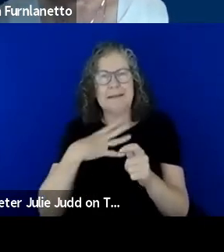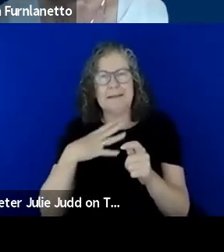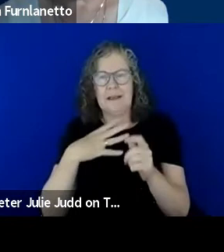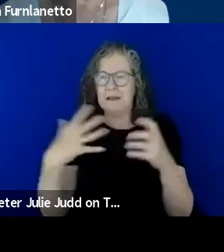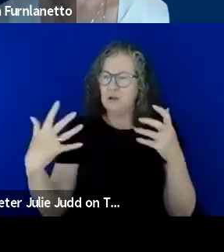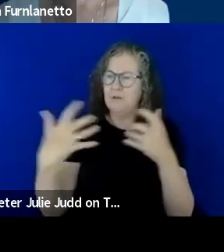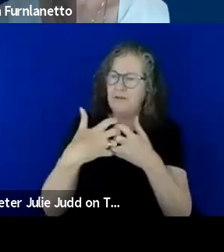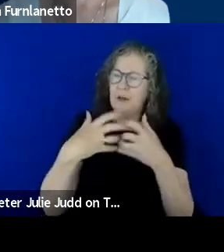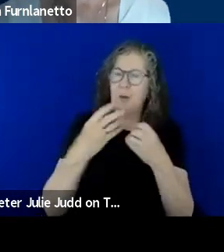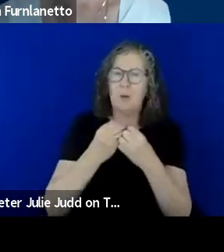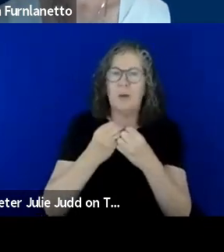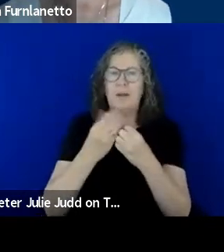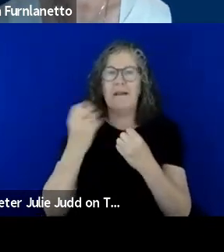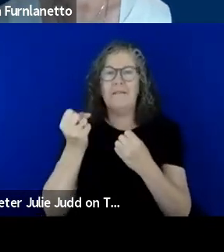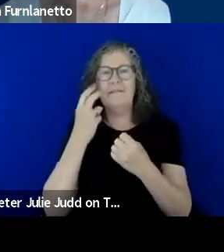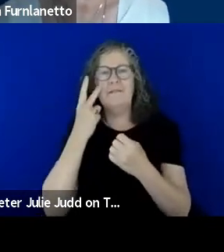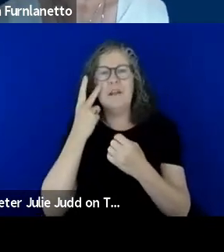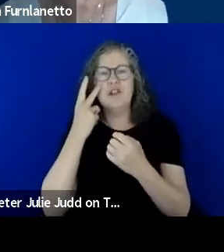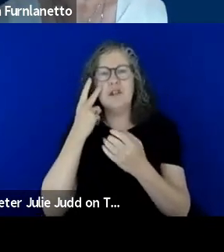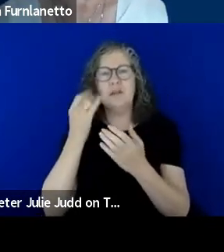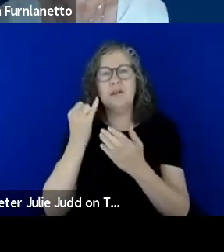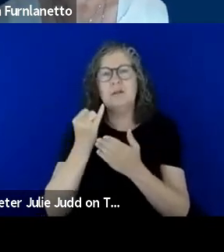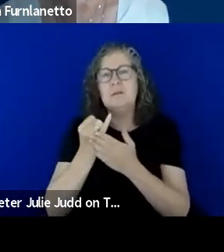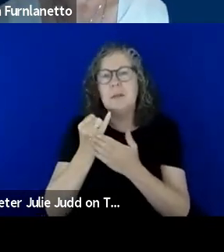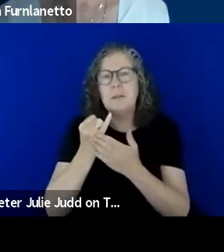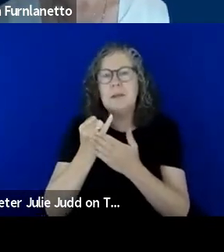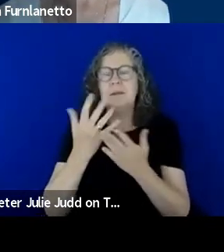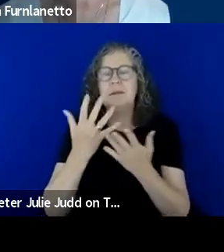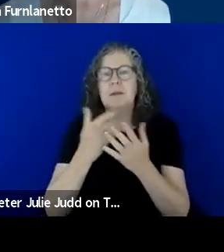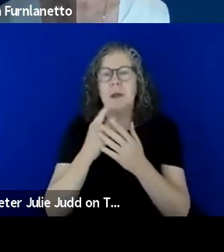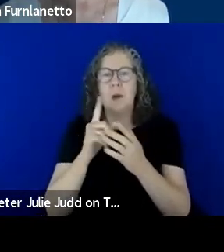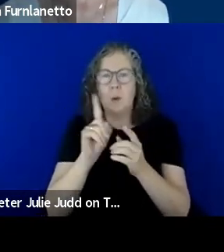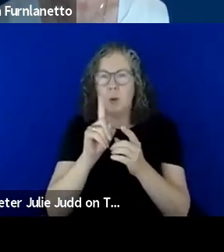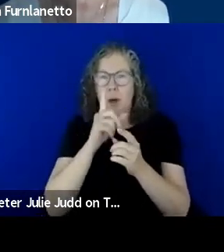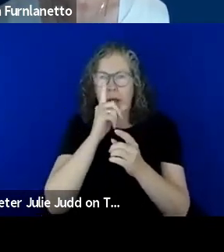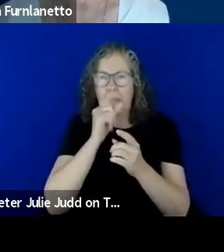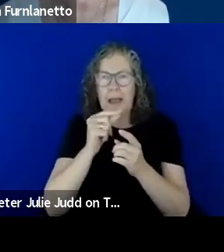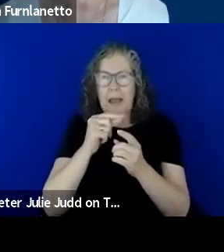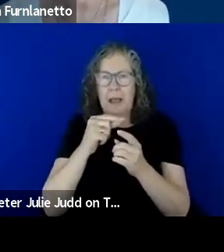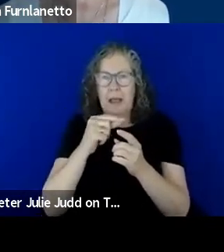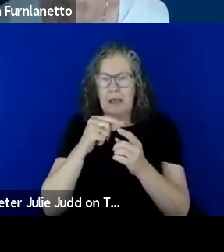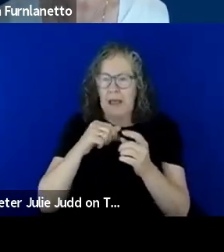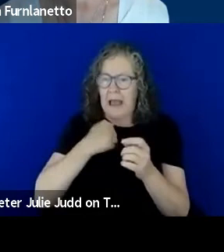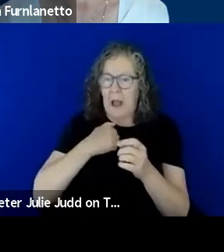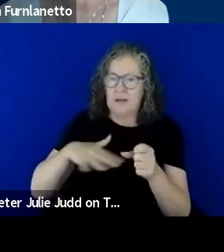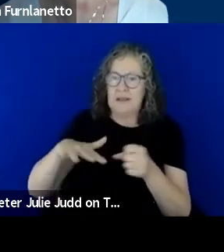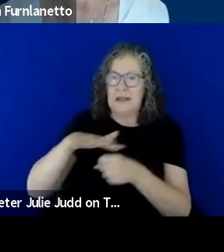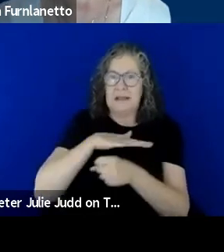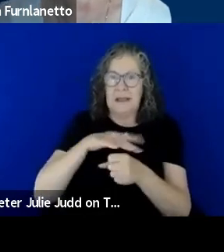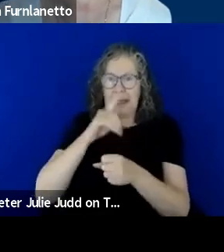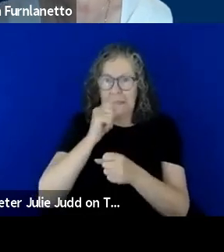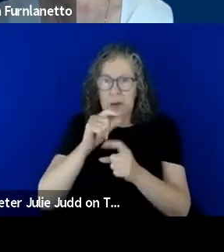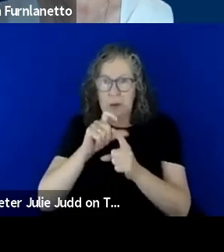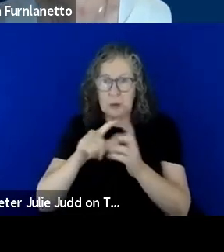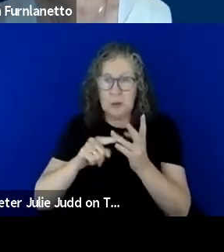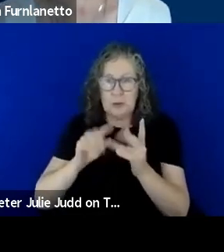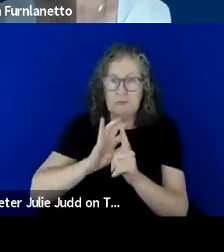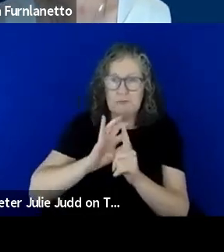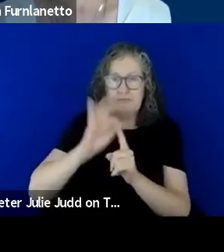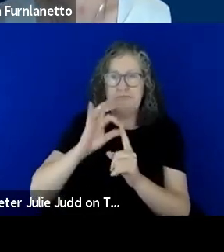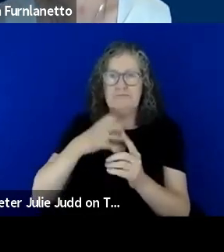what could the sector do to increase accessibility for low vision and blind people. MAURICE: I think